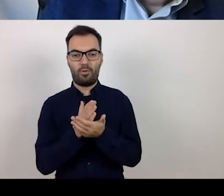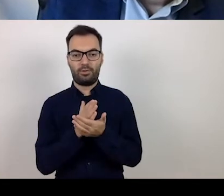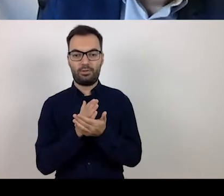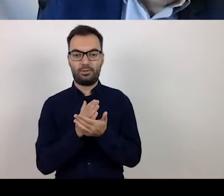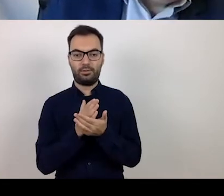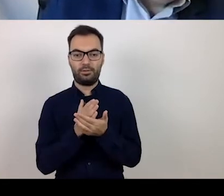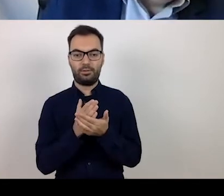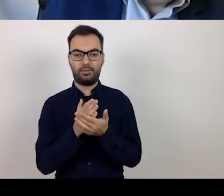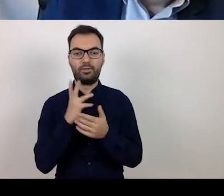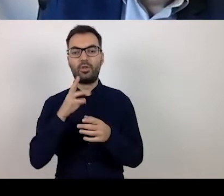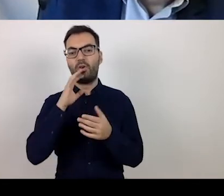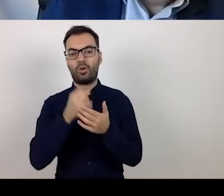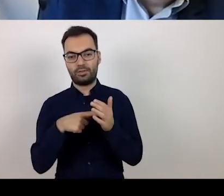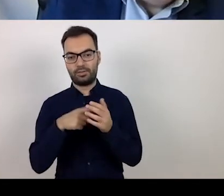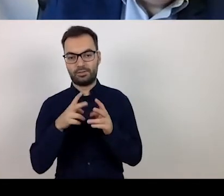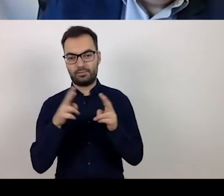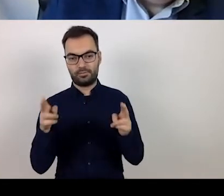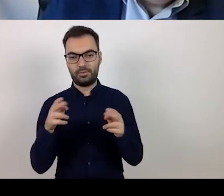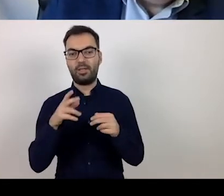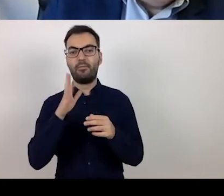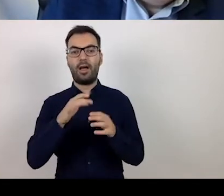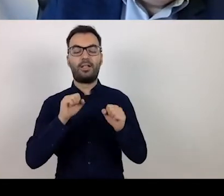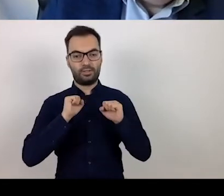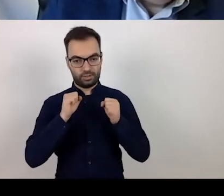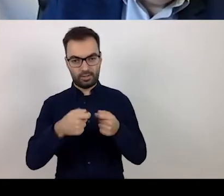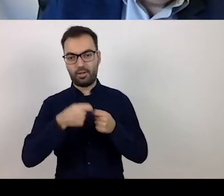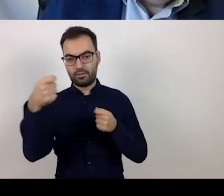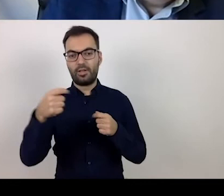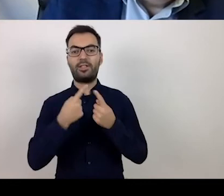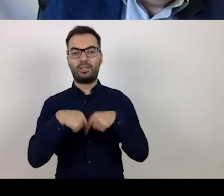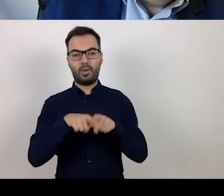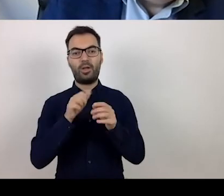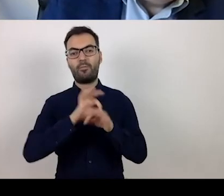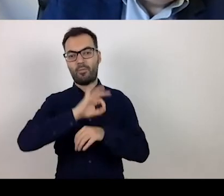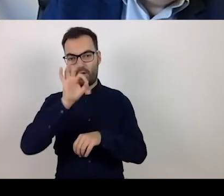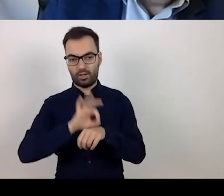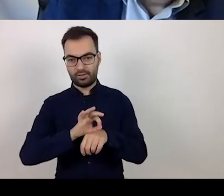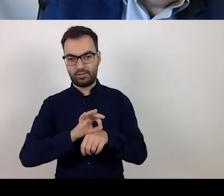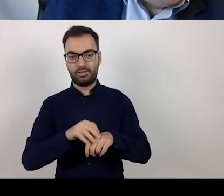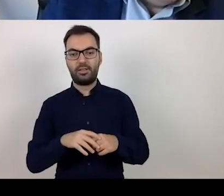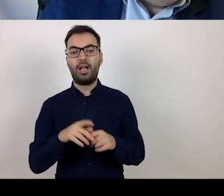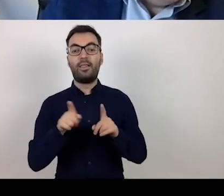who are in the sustainability period or are implementing projects, but also those, who will carry out projects.